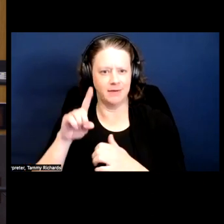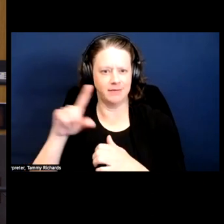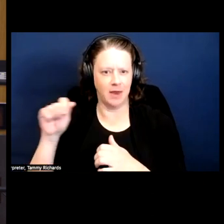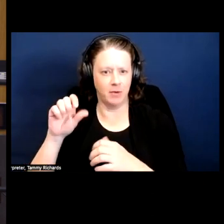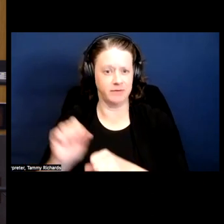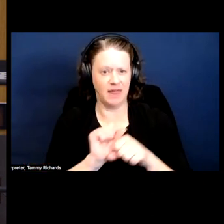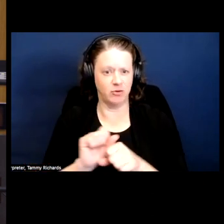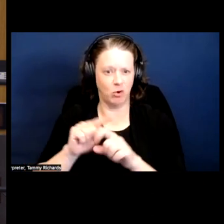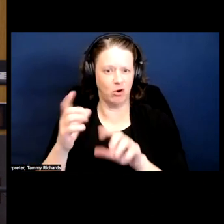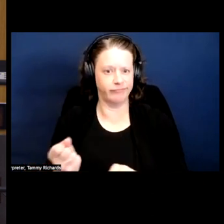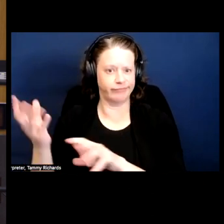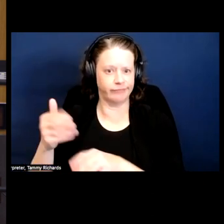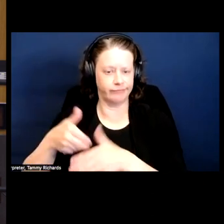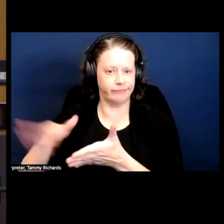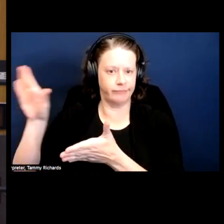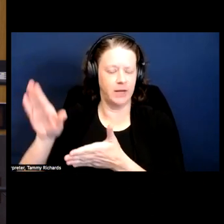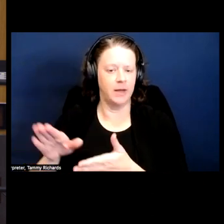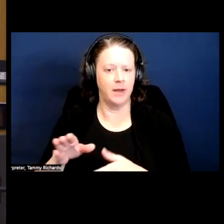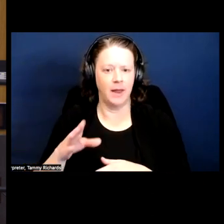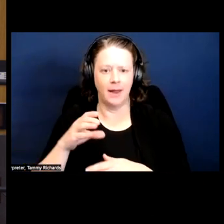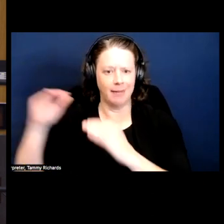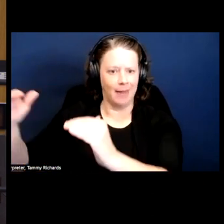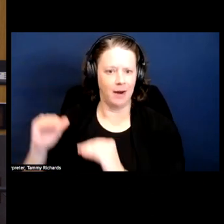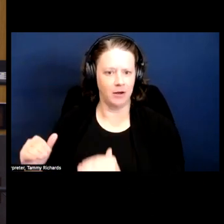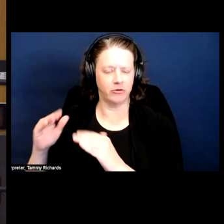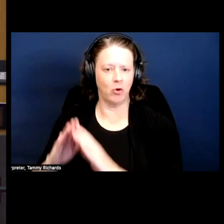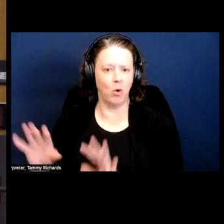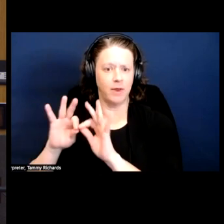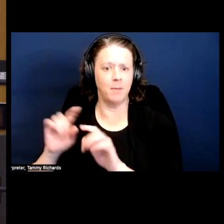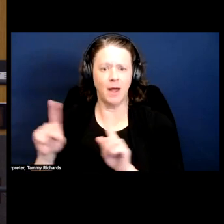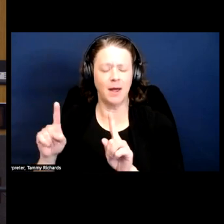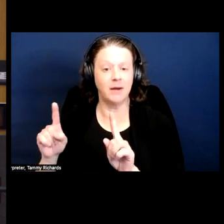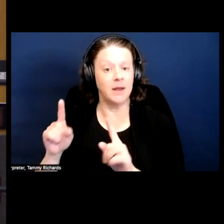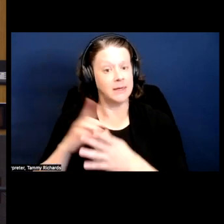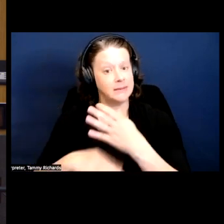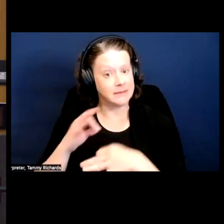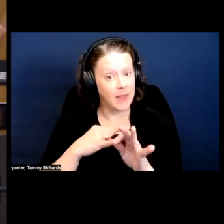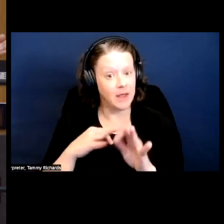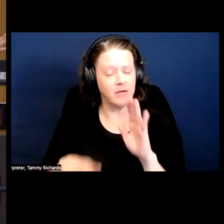or were considered less worthy. And actually finding examples of disabled slaves put in other work, not necessarily